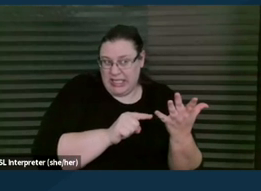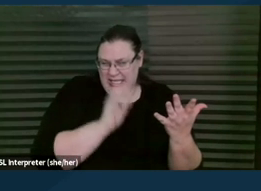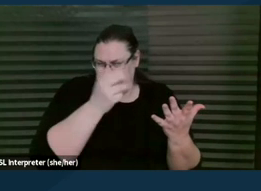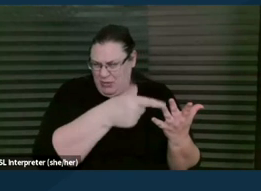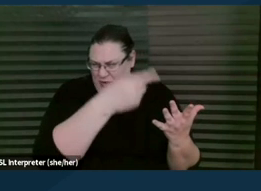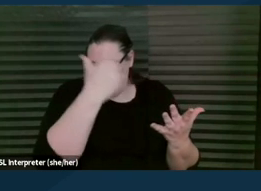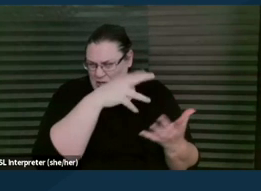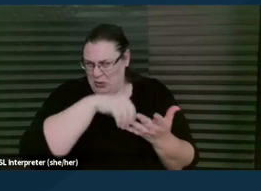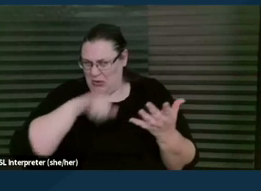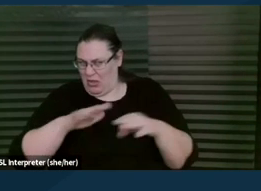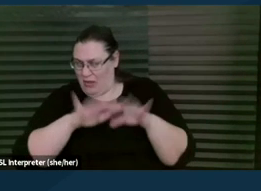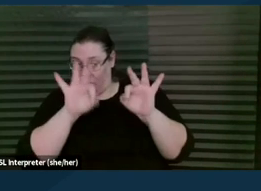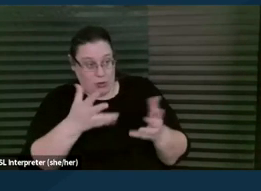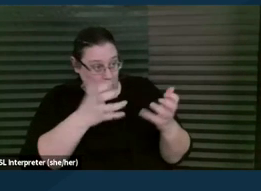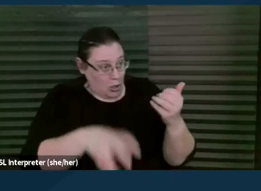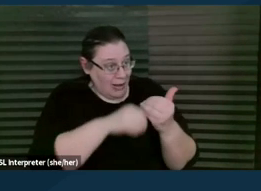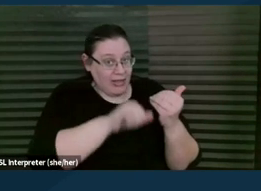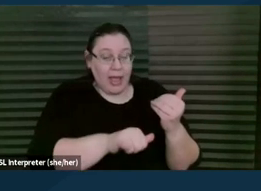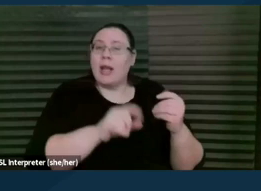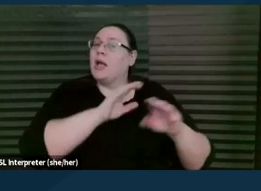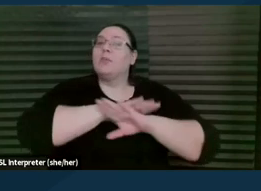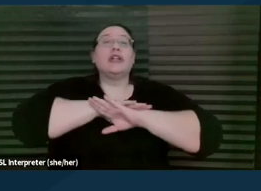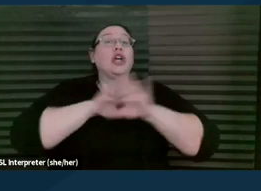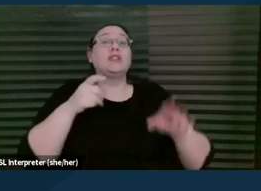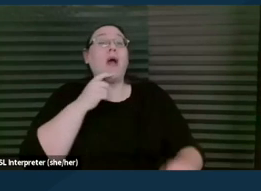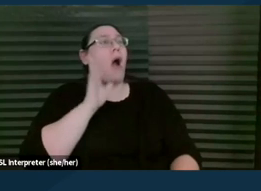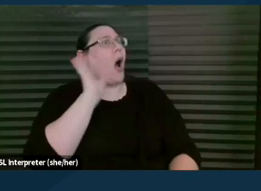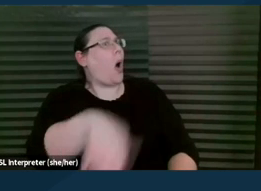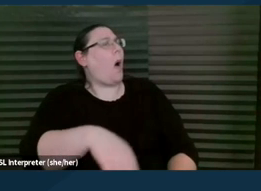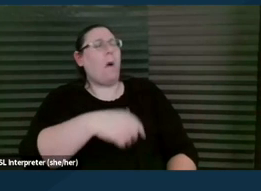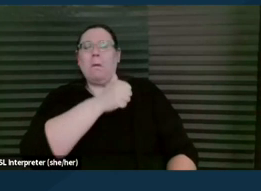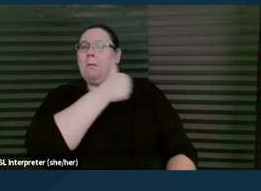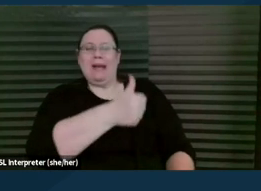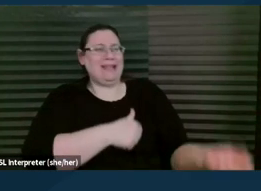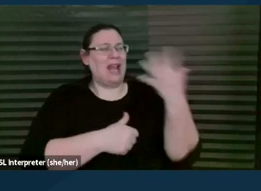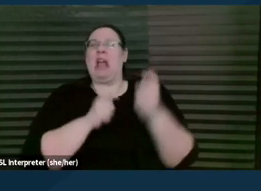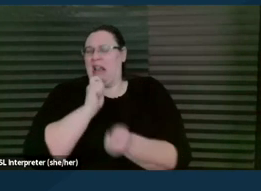Is that something you wanna include?" But not to say, "Okay, I'm happy to edit it for you and I'll send you back my edits."